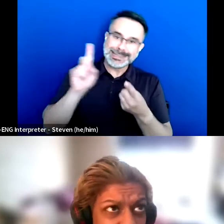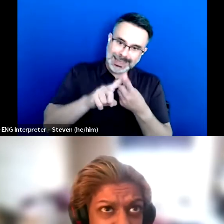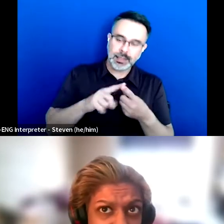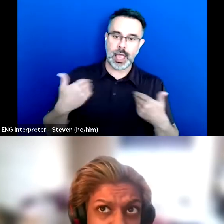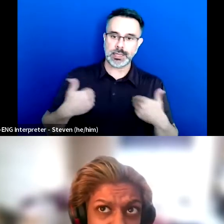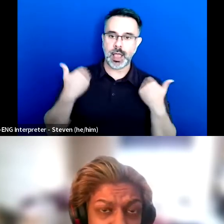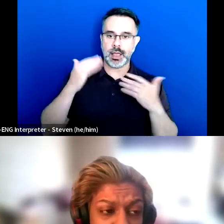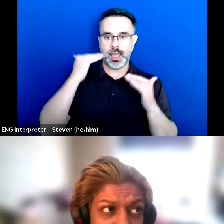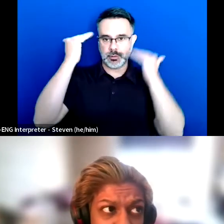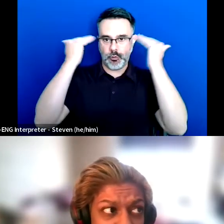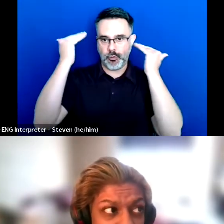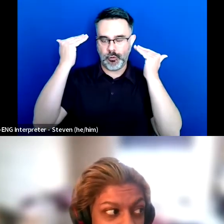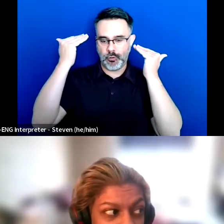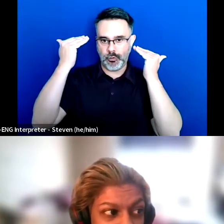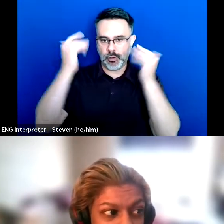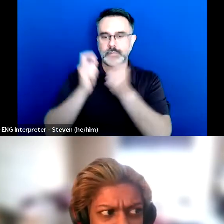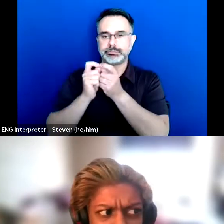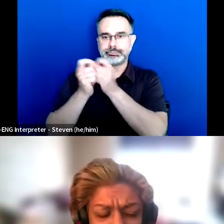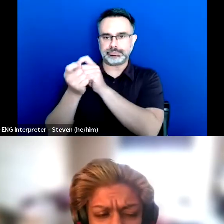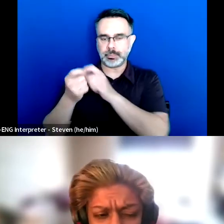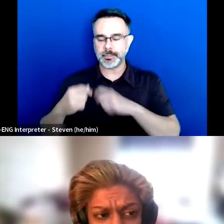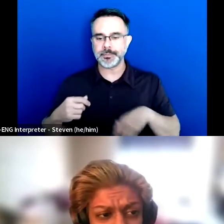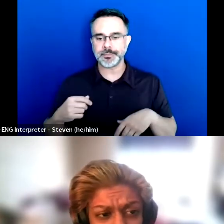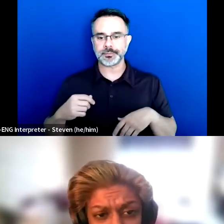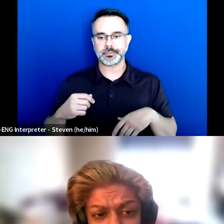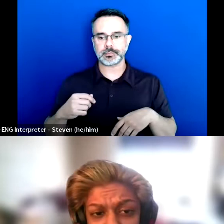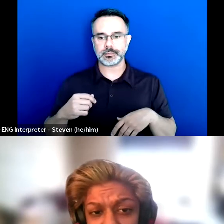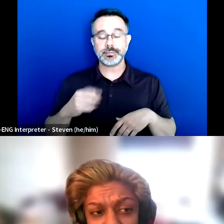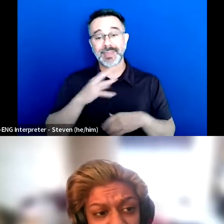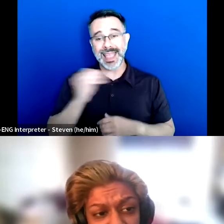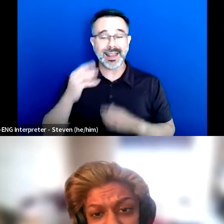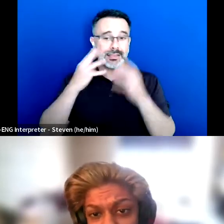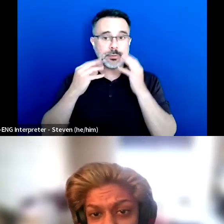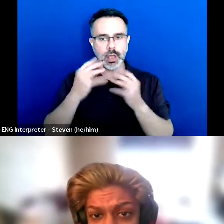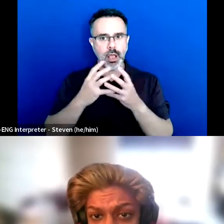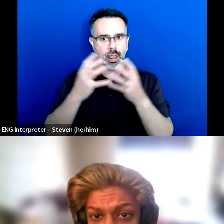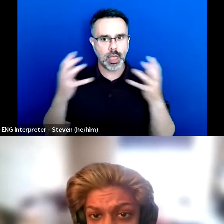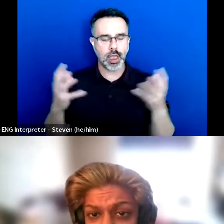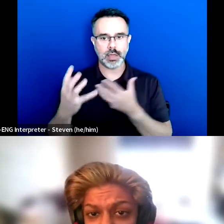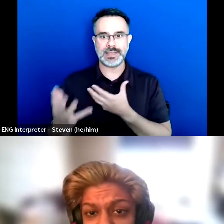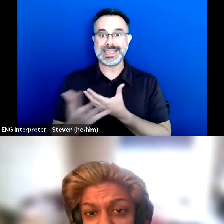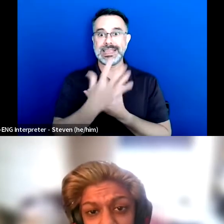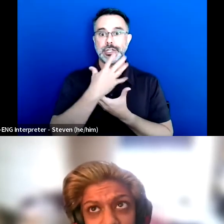And so I also experienced a lot of internalized ableism.